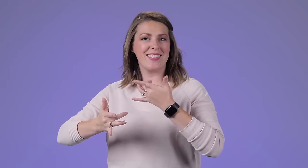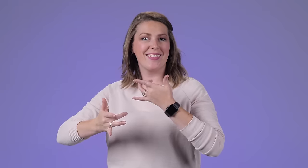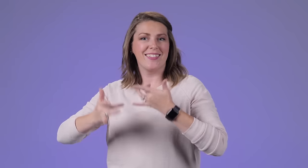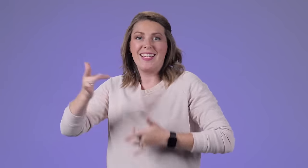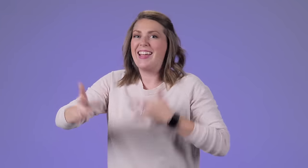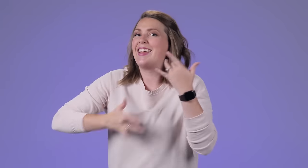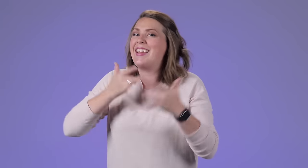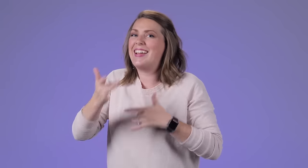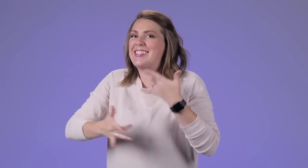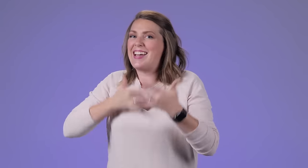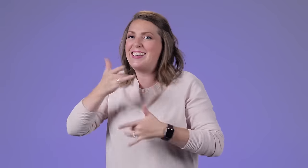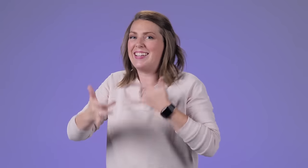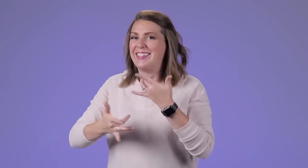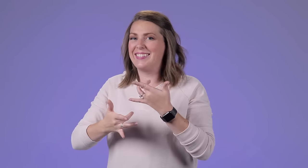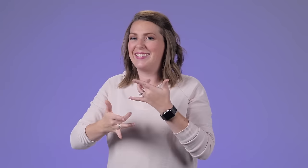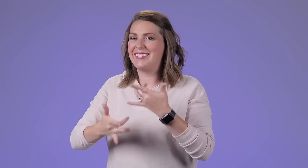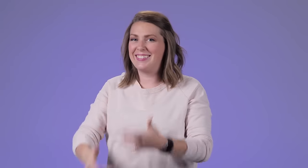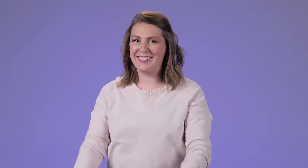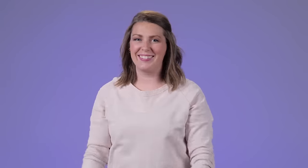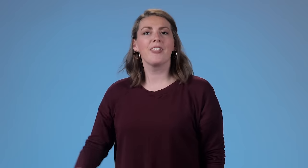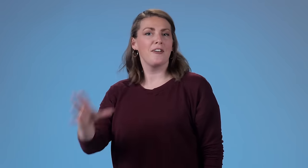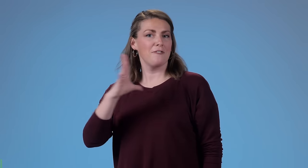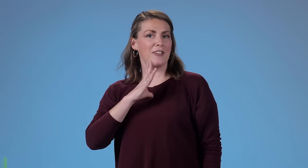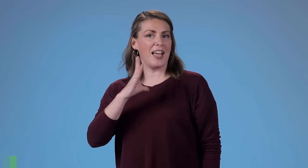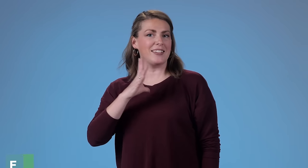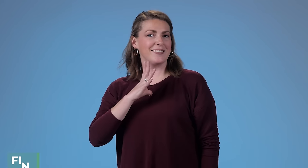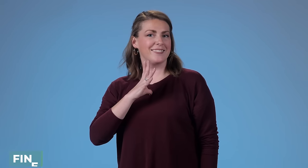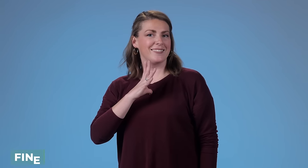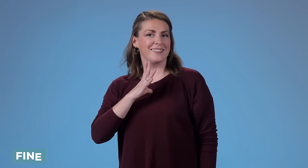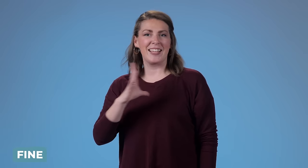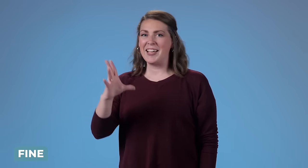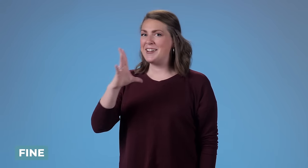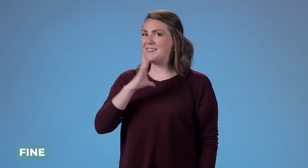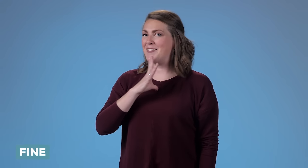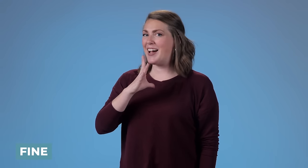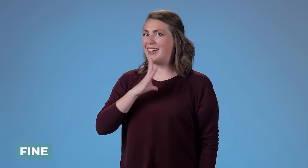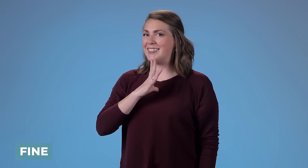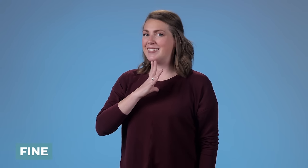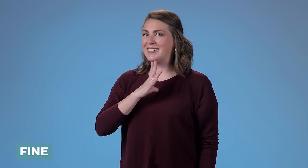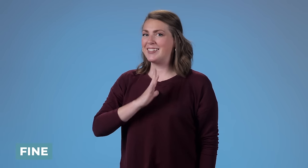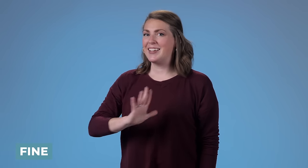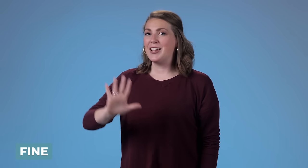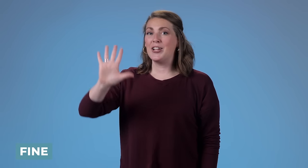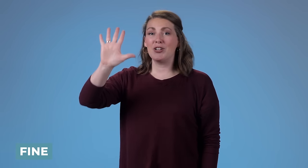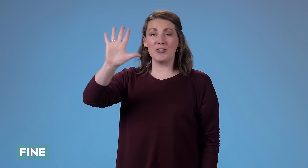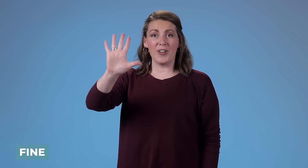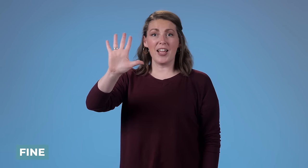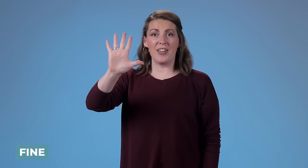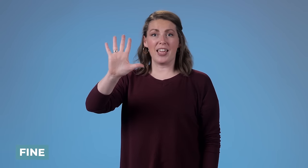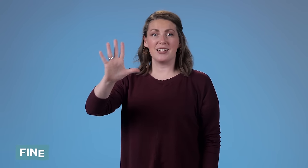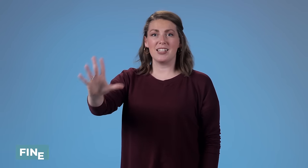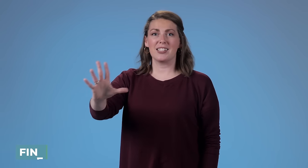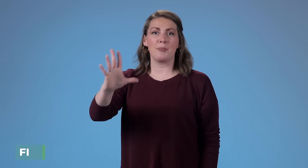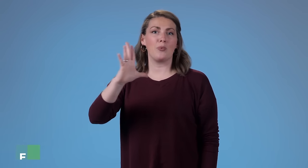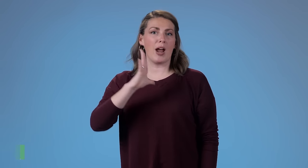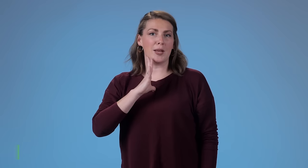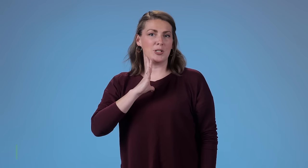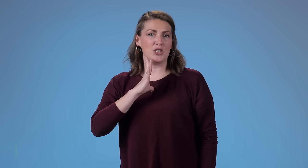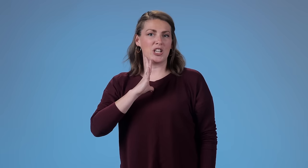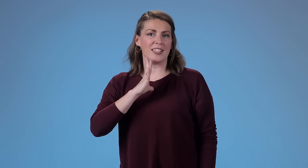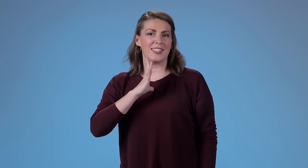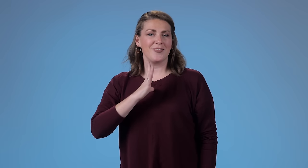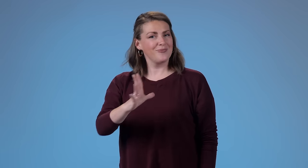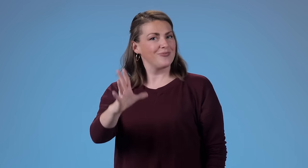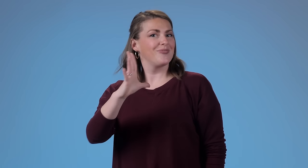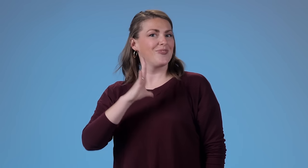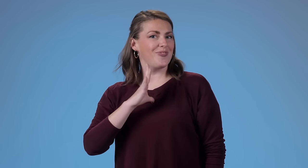'tired.' 'Mad or angry', your hand is coming in showing how your face is mad or angry,